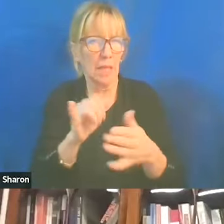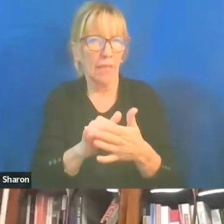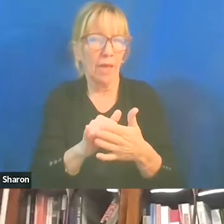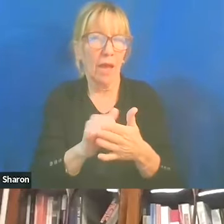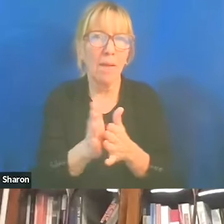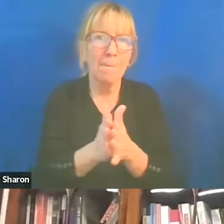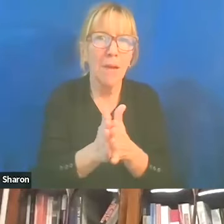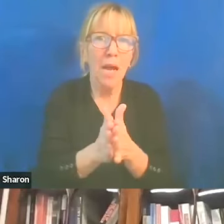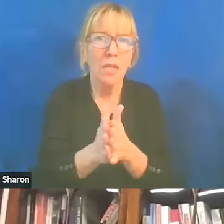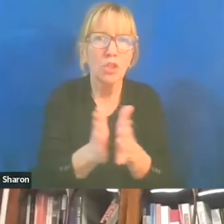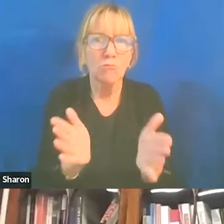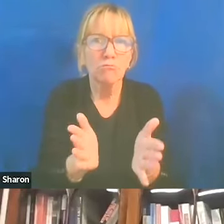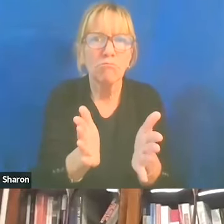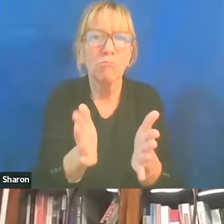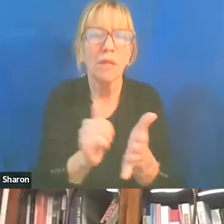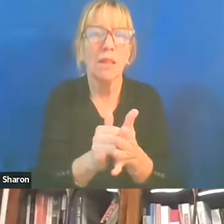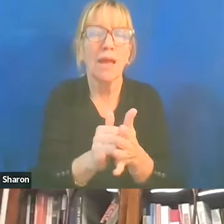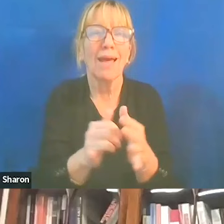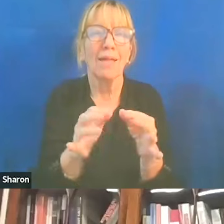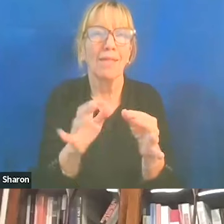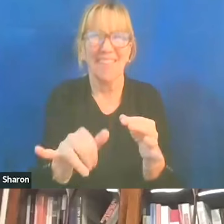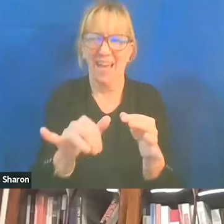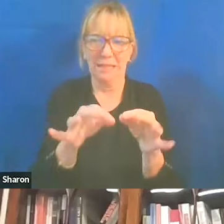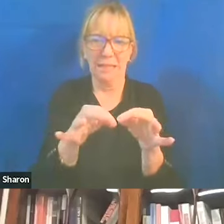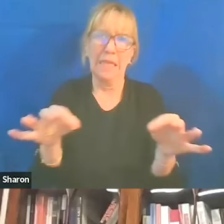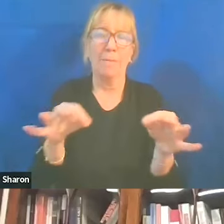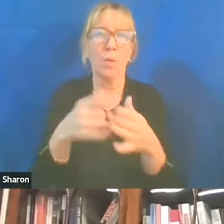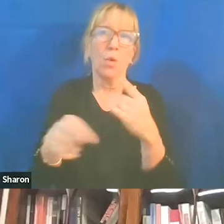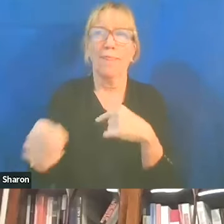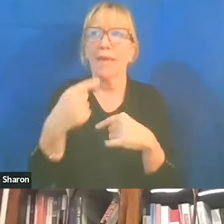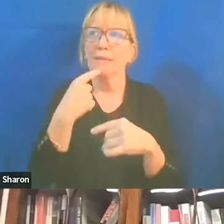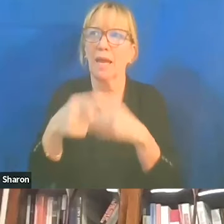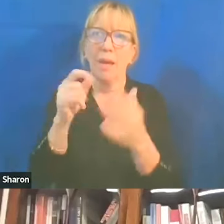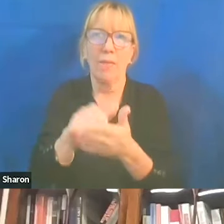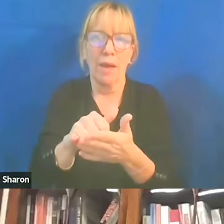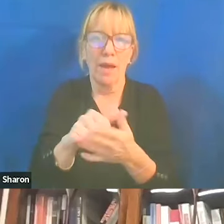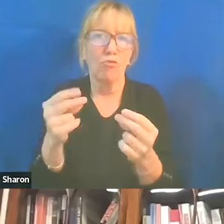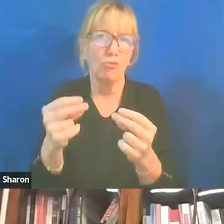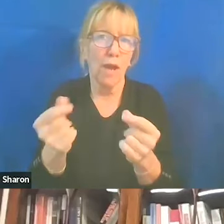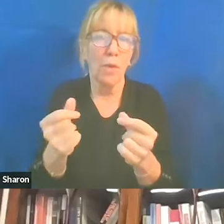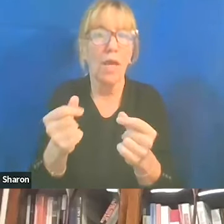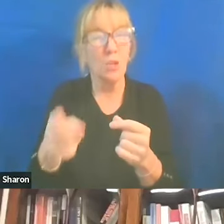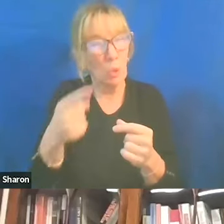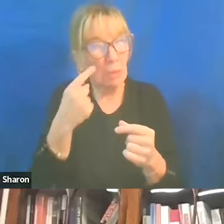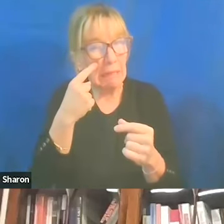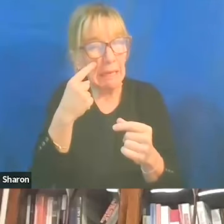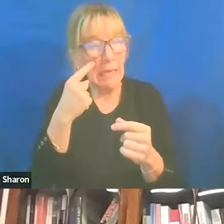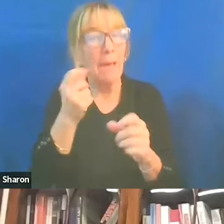that the statement question aroused? And do you think statements are a good thing?